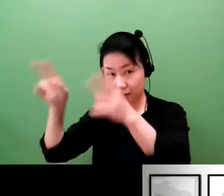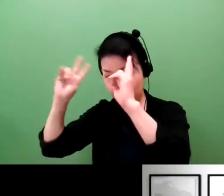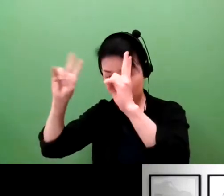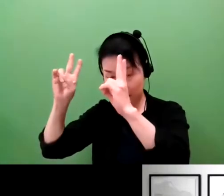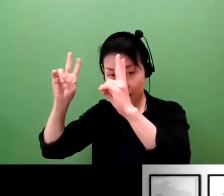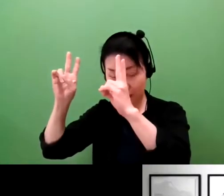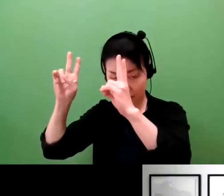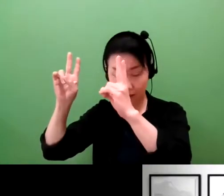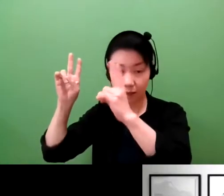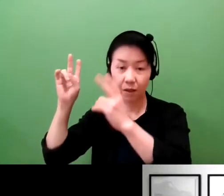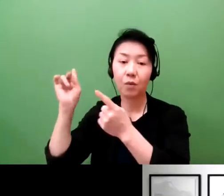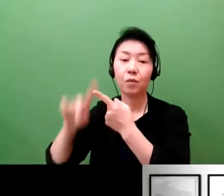venture investors rather.